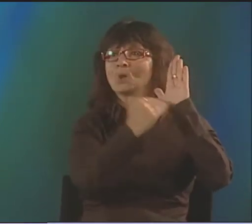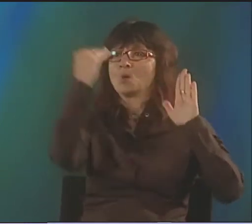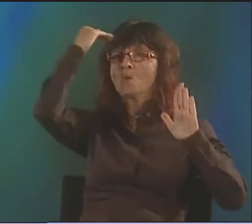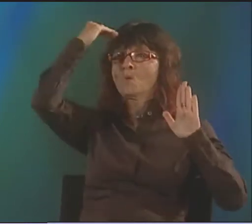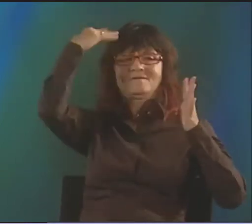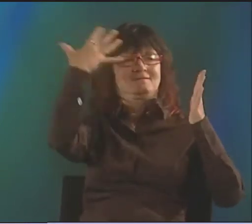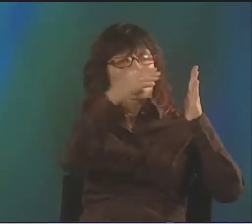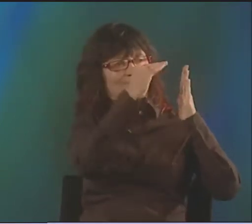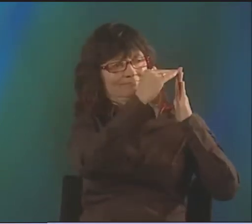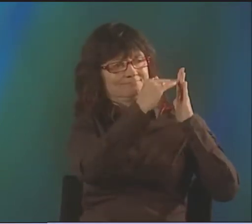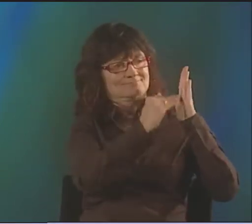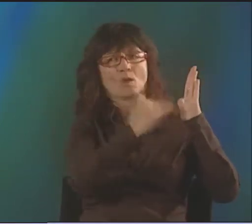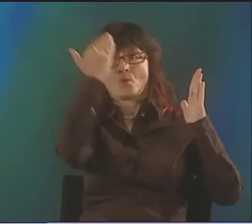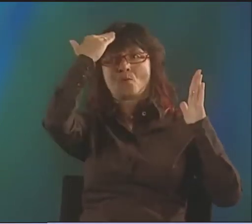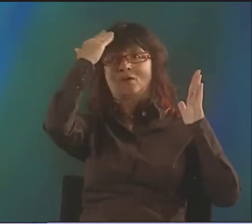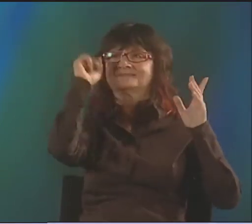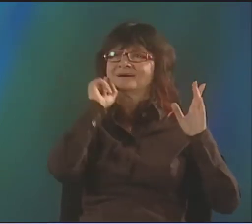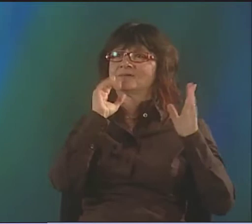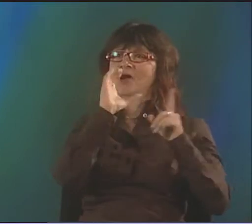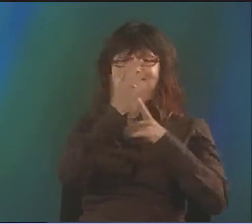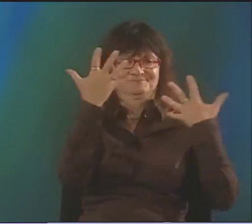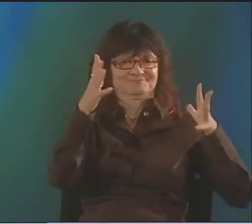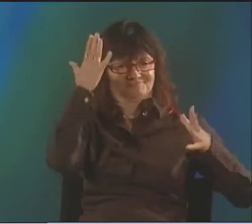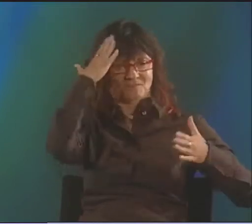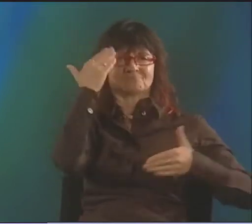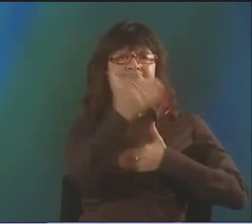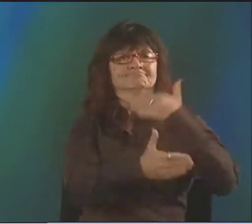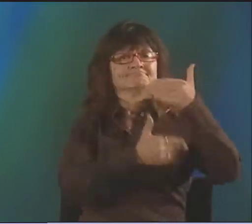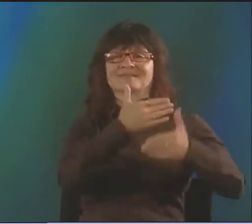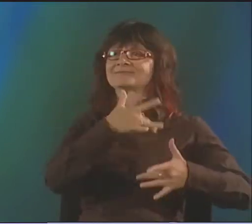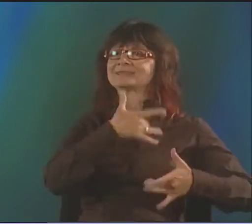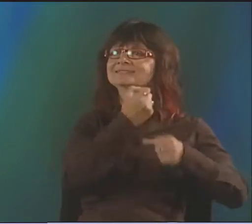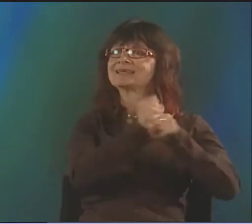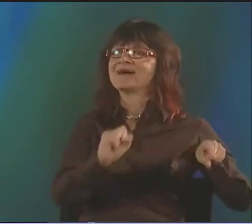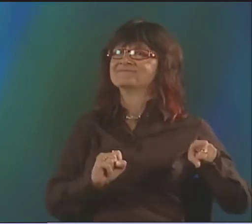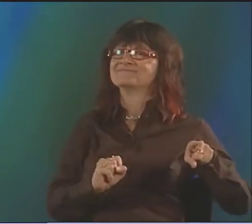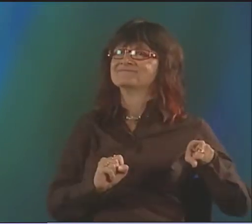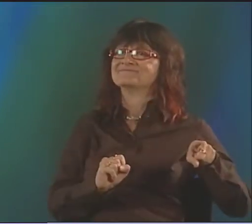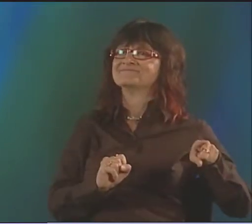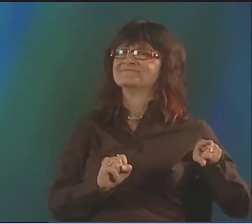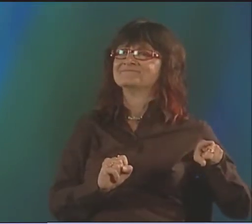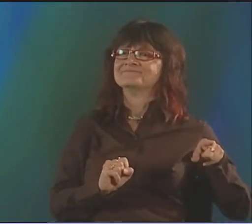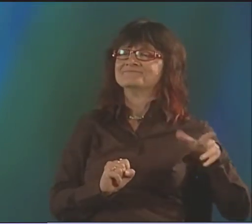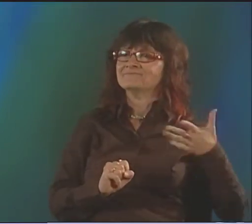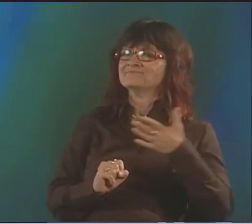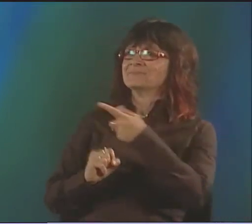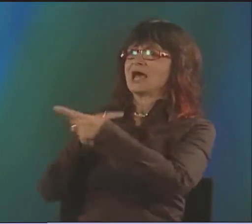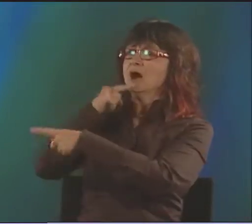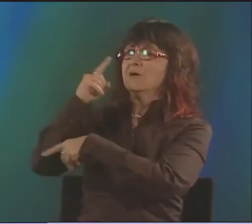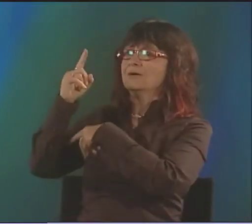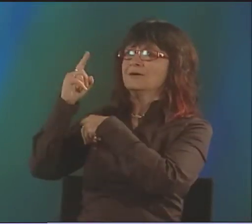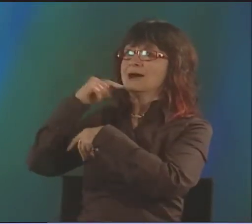THOSE WITHIN DEAF CULTURE KNOW THE RULES. THEY KNOW THE NORMS. IT'S A COMFORTABLE WORLD,